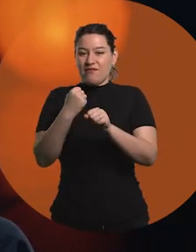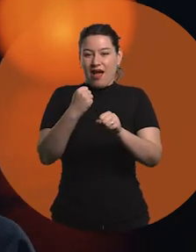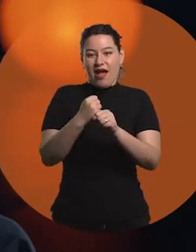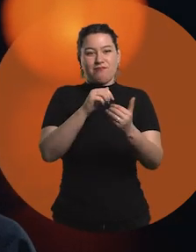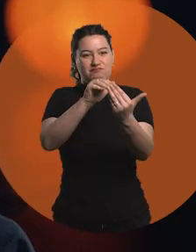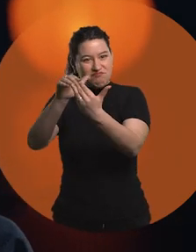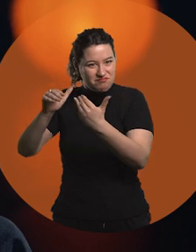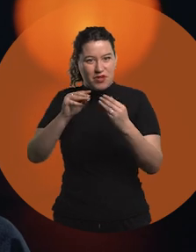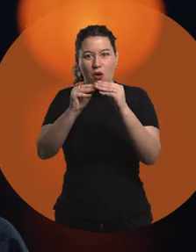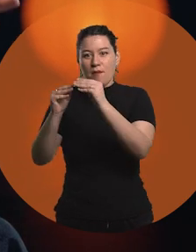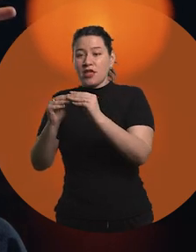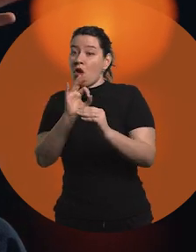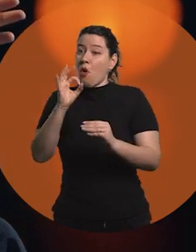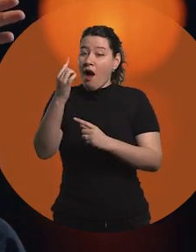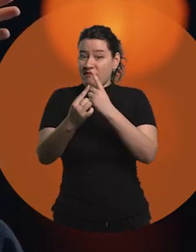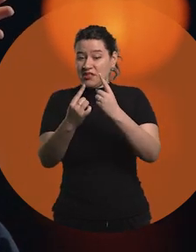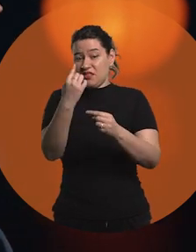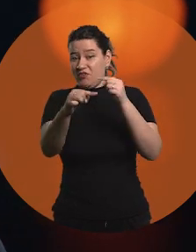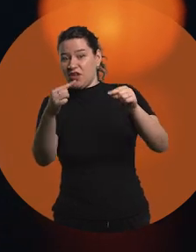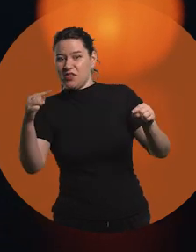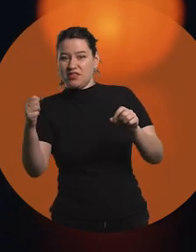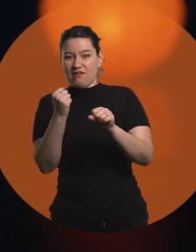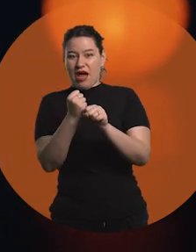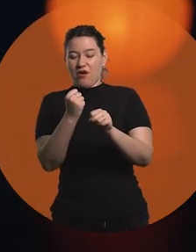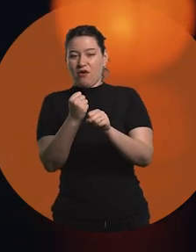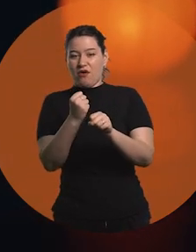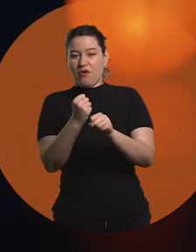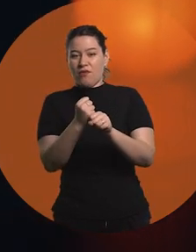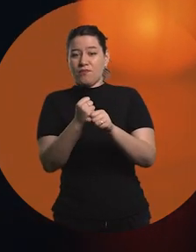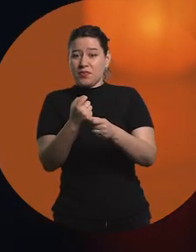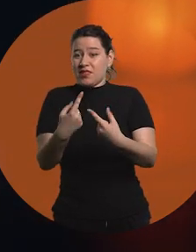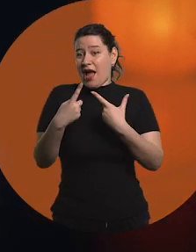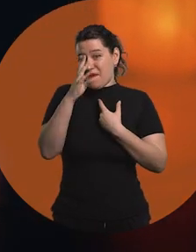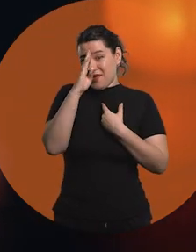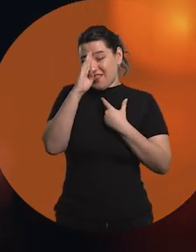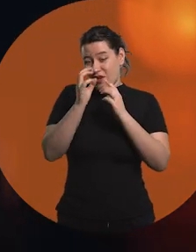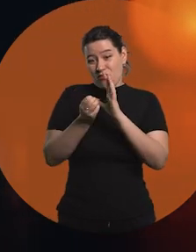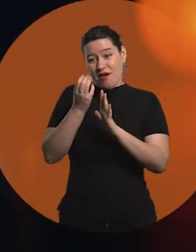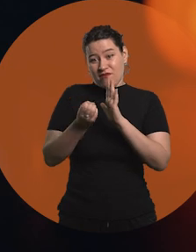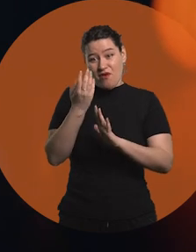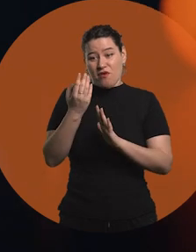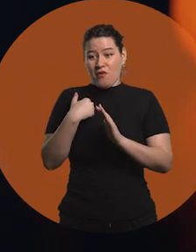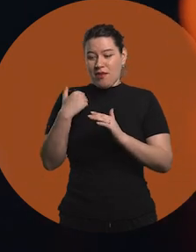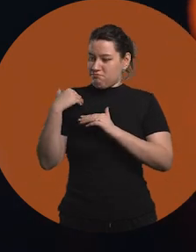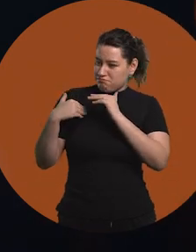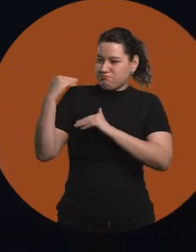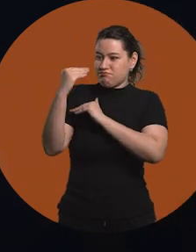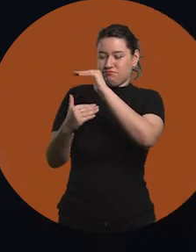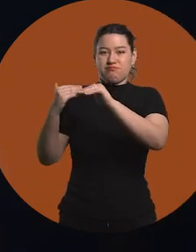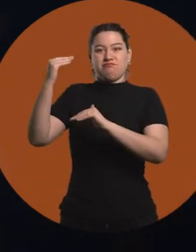or with people from other disciplines makes us learn new things, makes us grow as people.